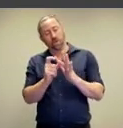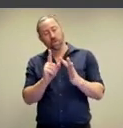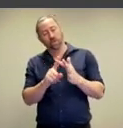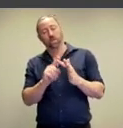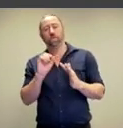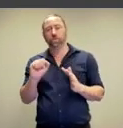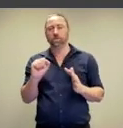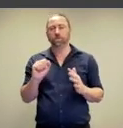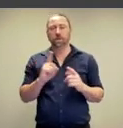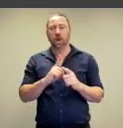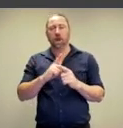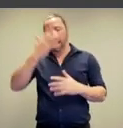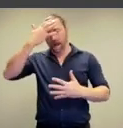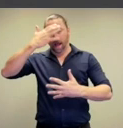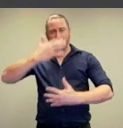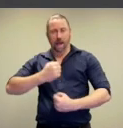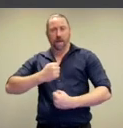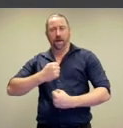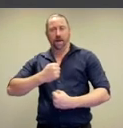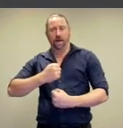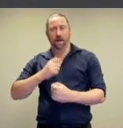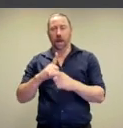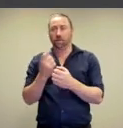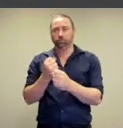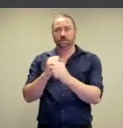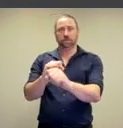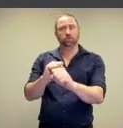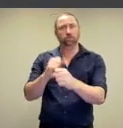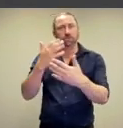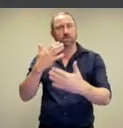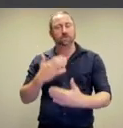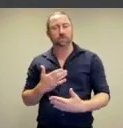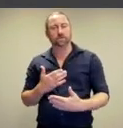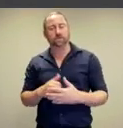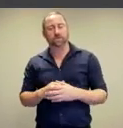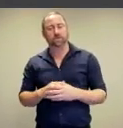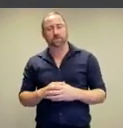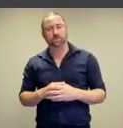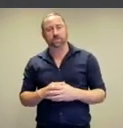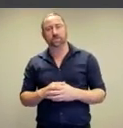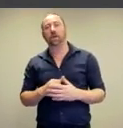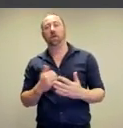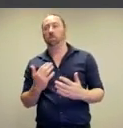the nude self-portrait as a kind of armour.